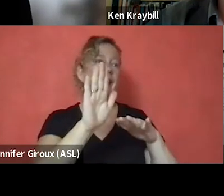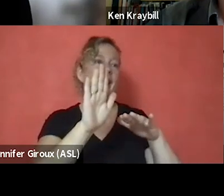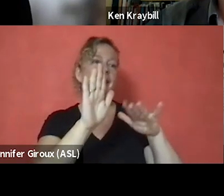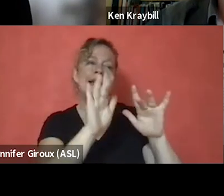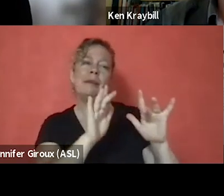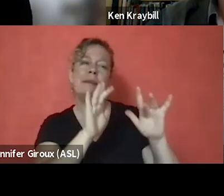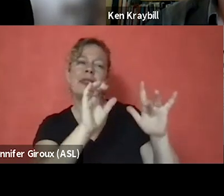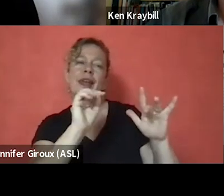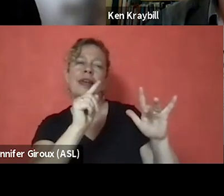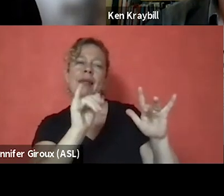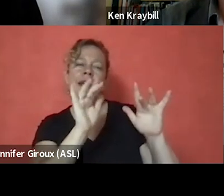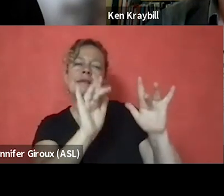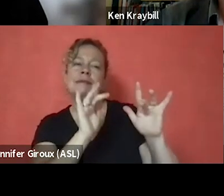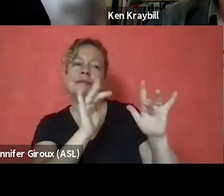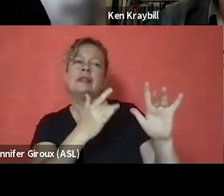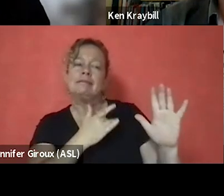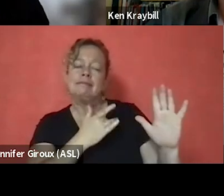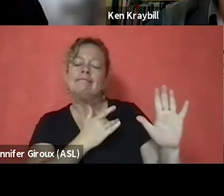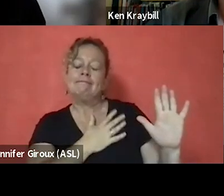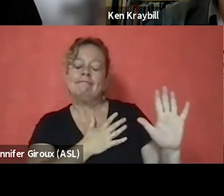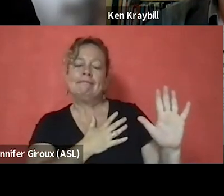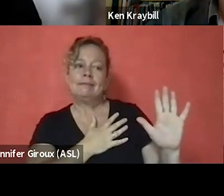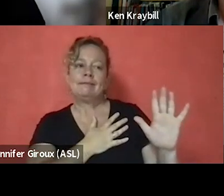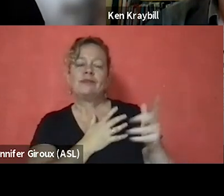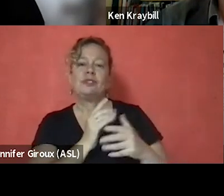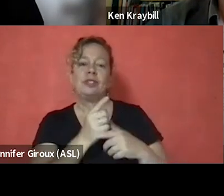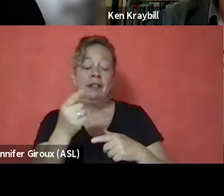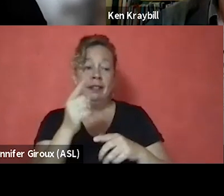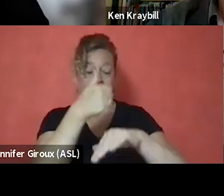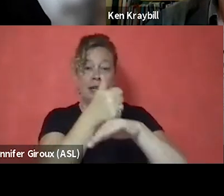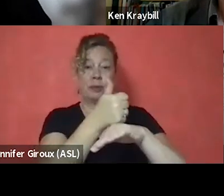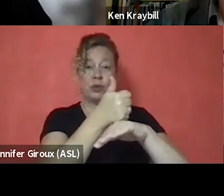It was based on the fact that they established a safe place,